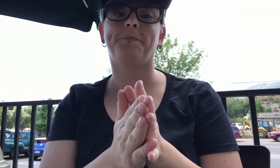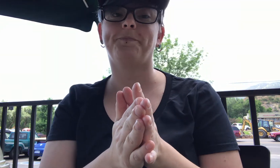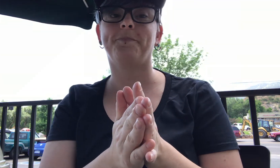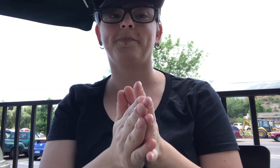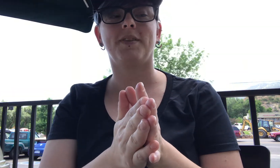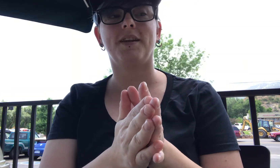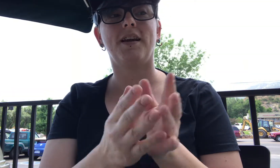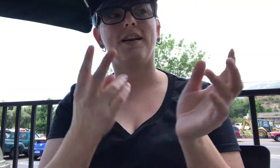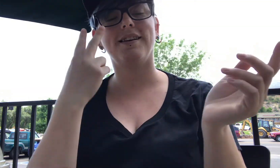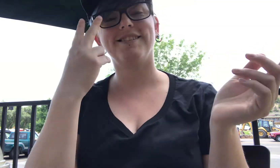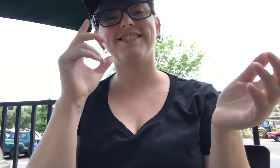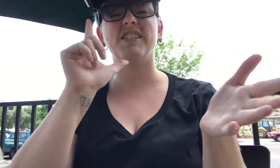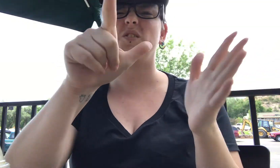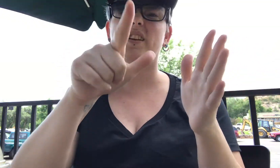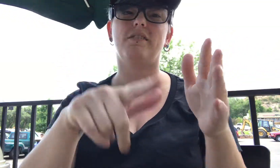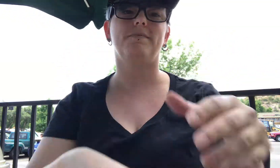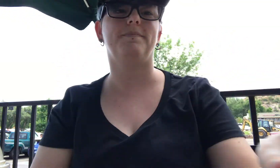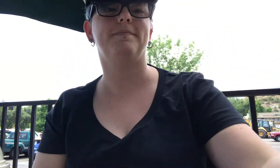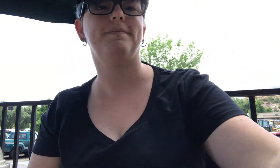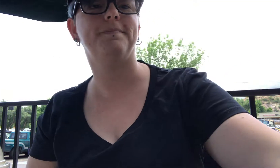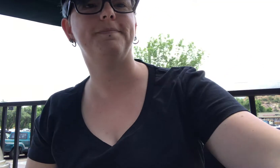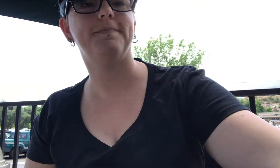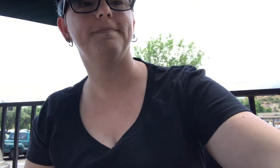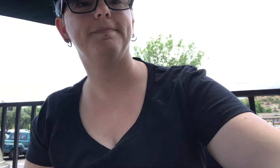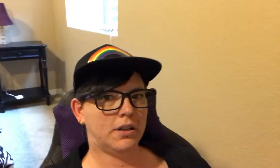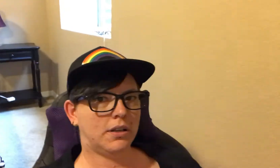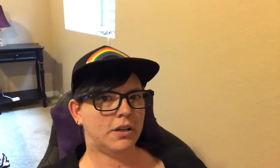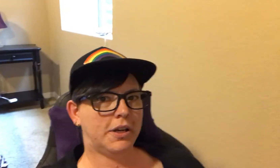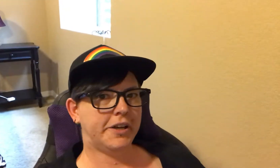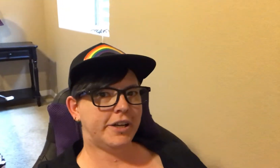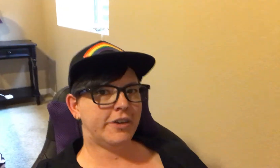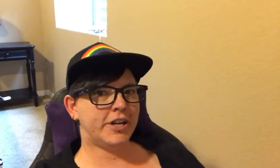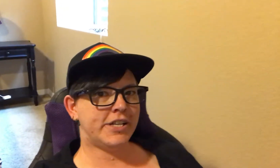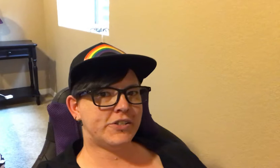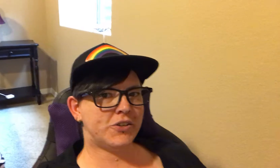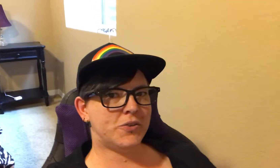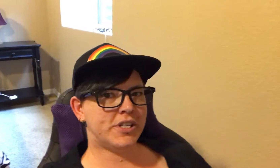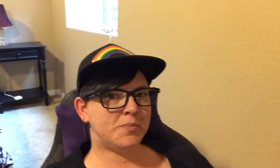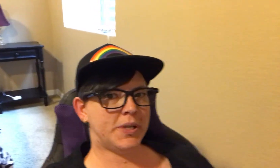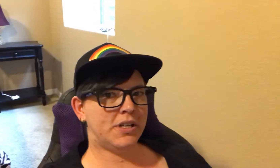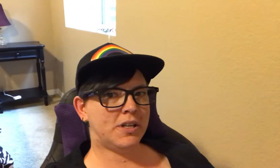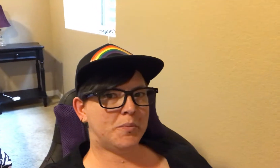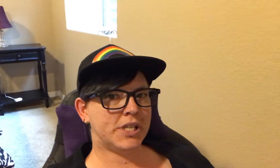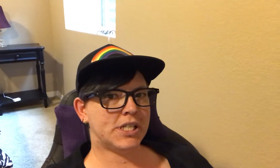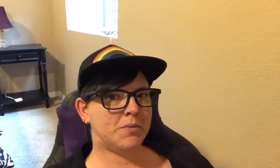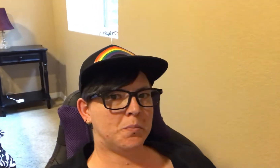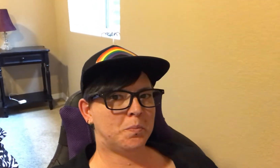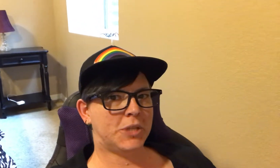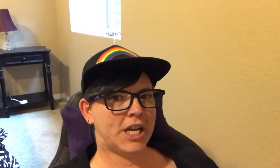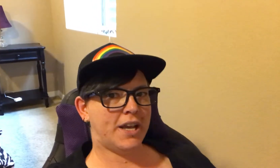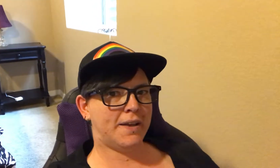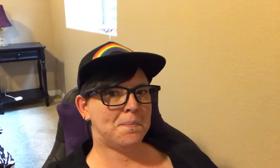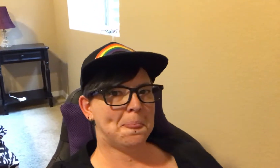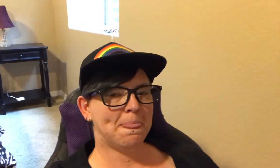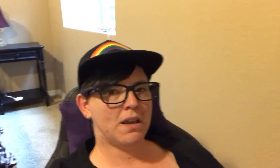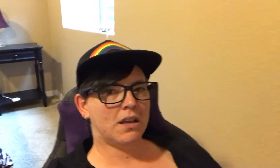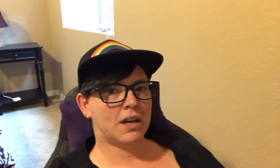See you later. Alright, so it's been a busy day.